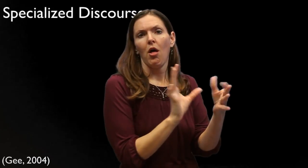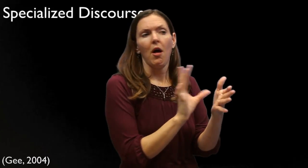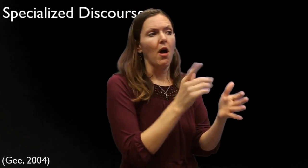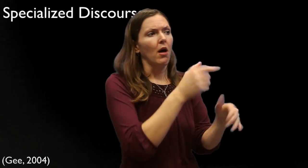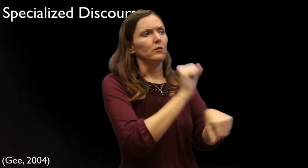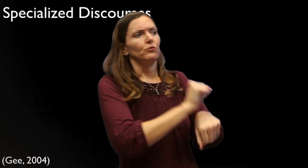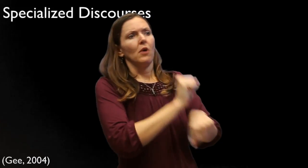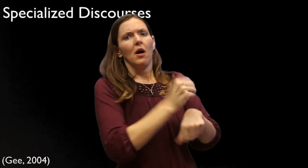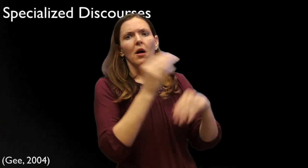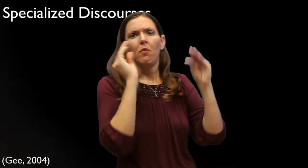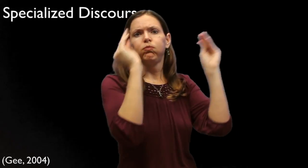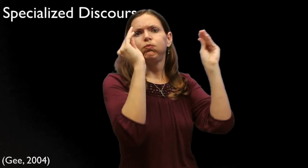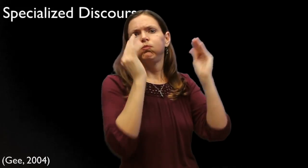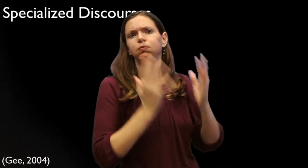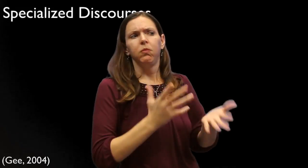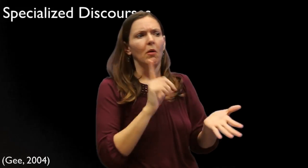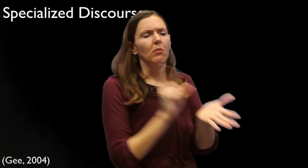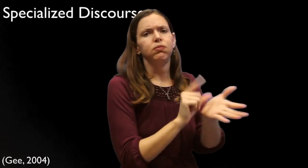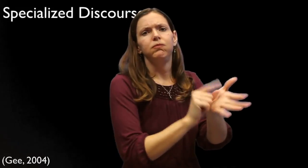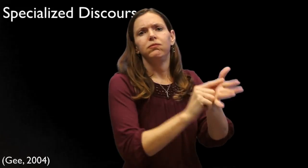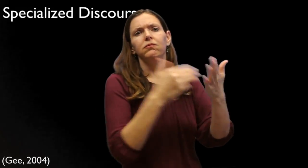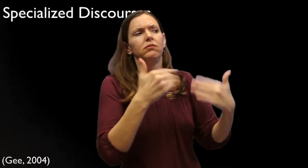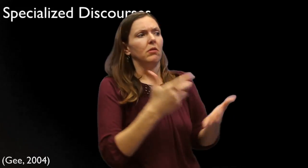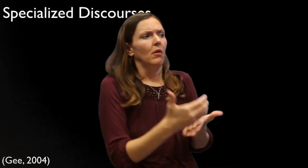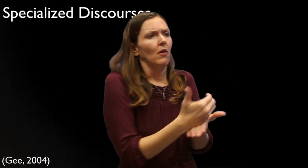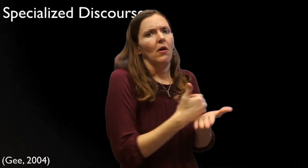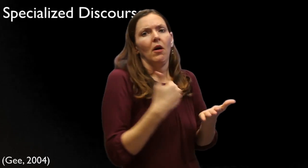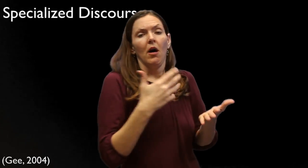with prestigious "professor-like" jobs, the amount of publications and their hefty salaries.